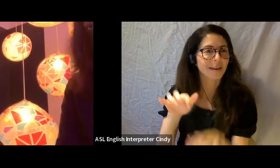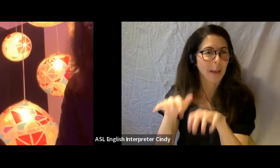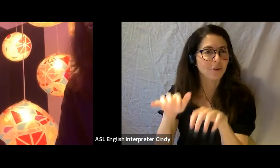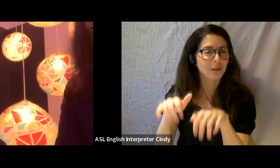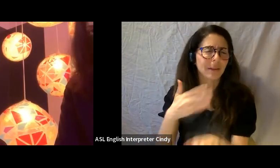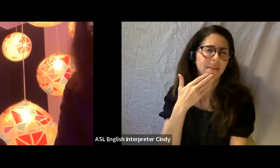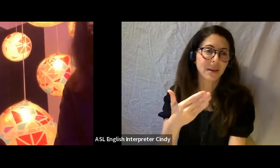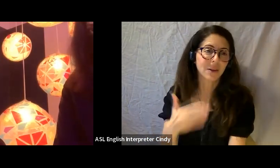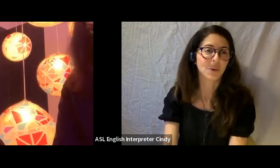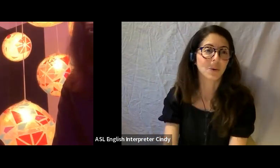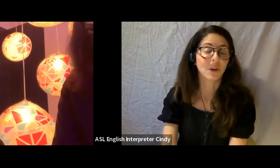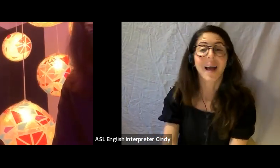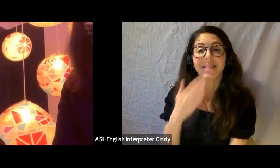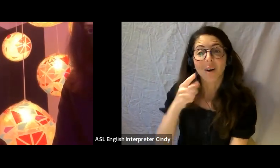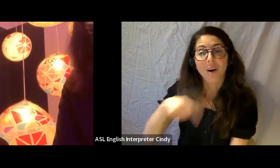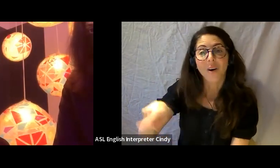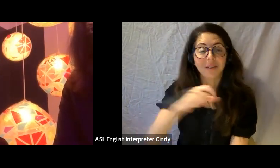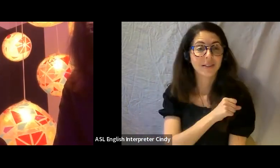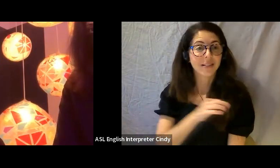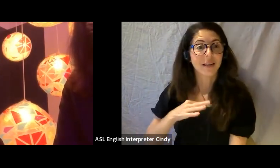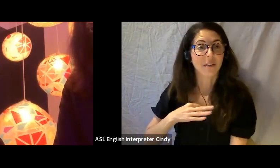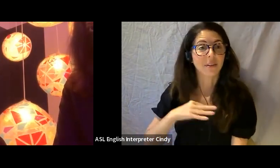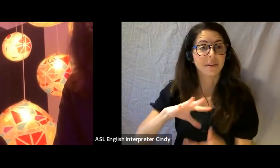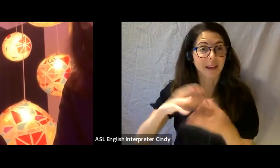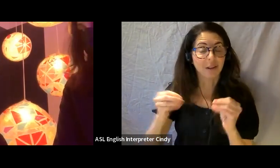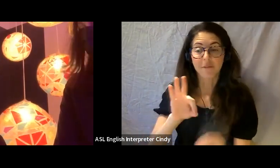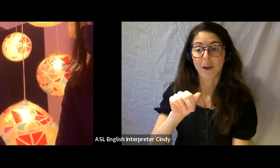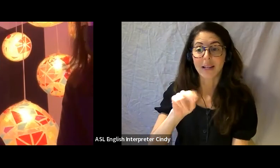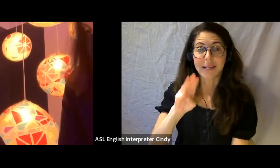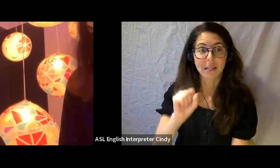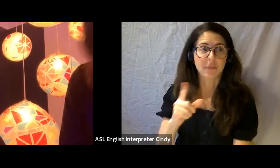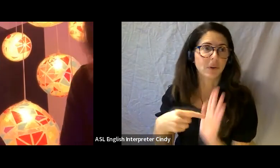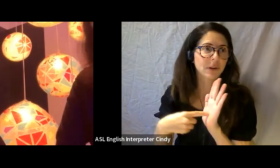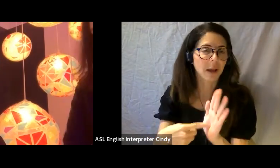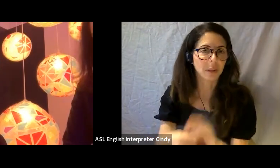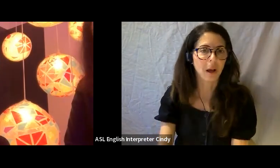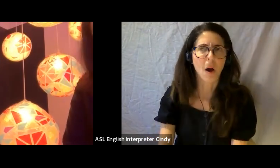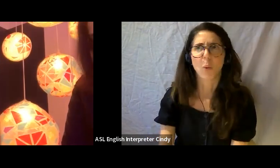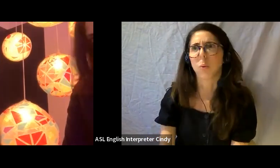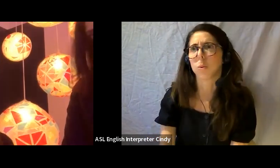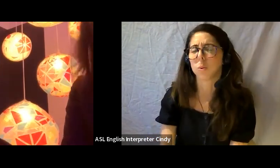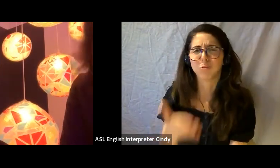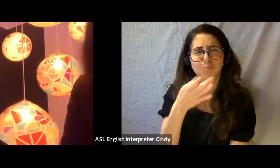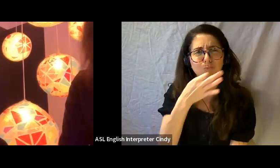And thank you to all the Tangled staff, Francis for instance has been frantically taking down all the questions and showing it to me